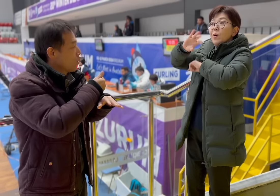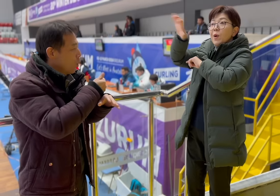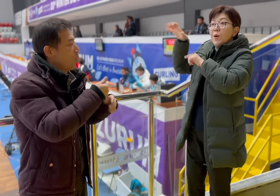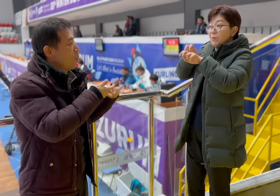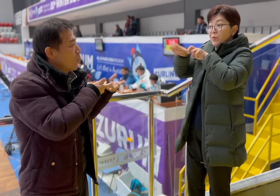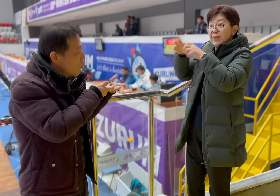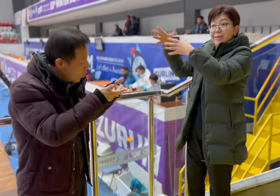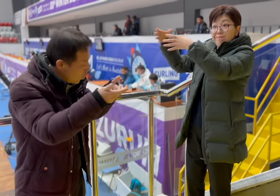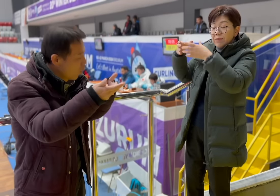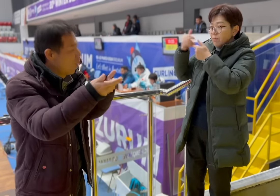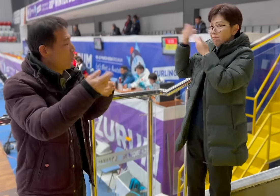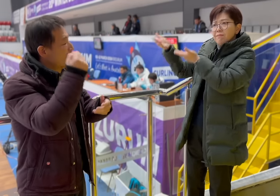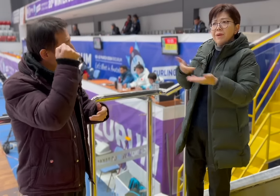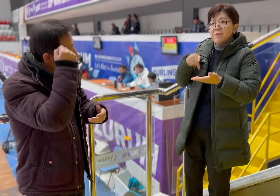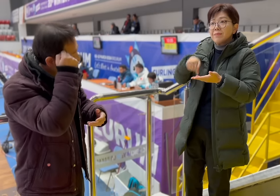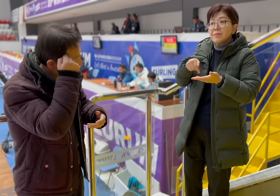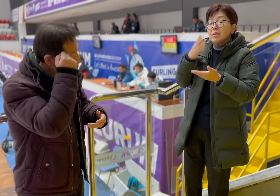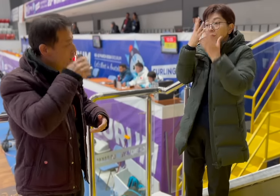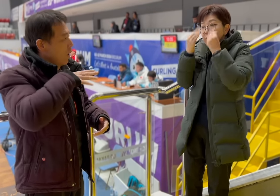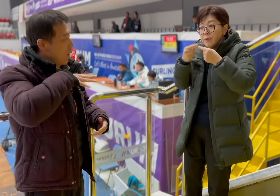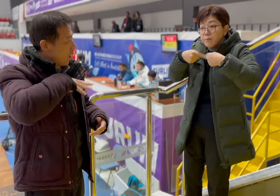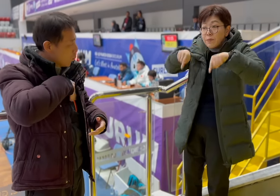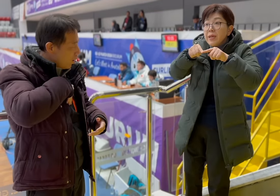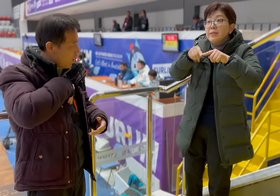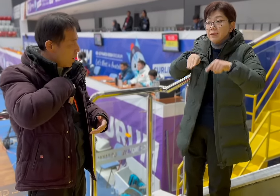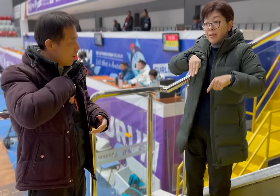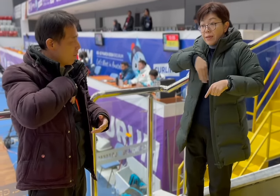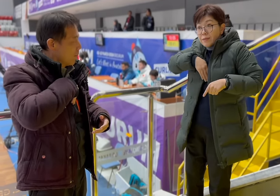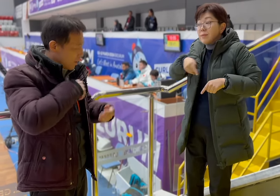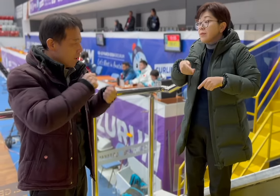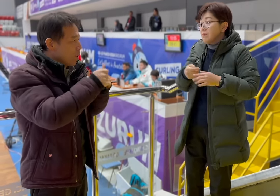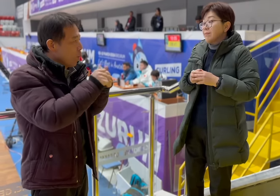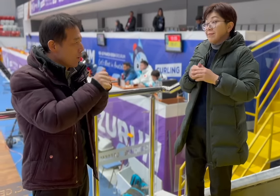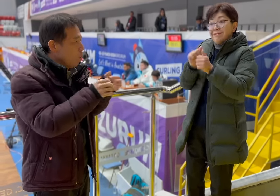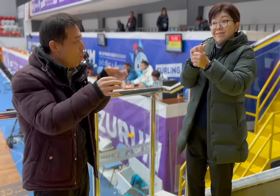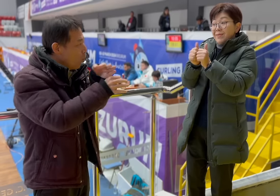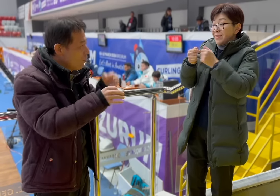athletes. Where they sleep, how registration works, how sports